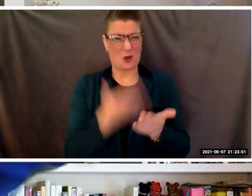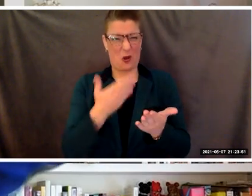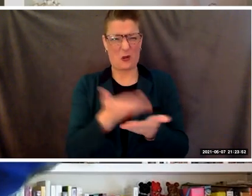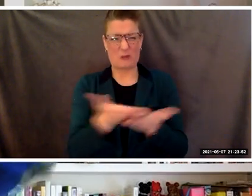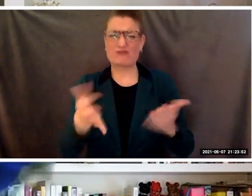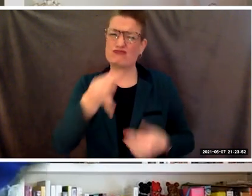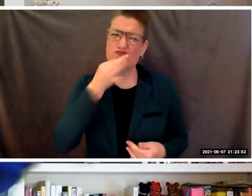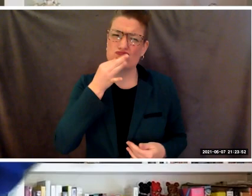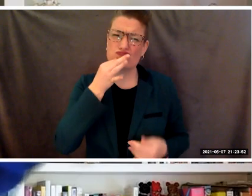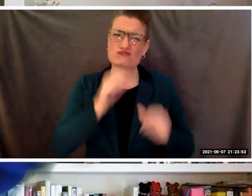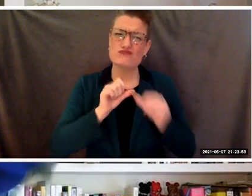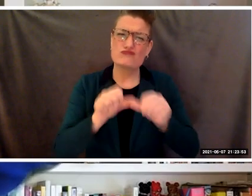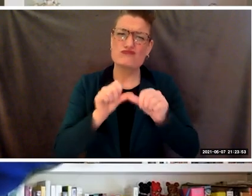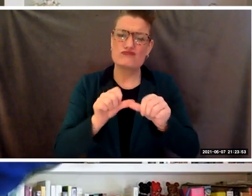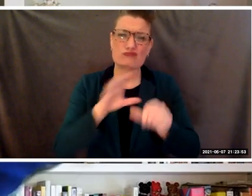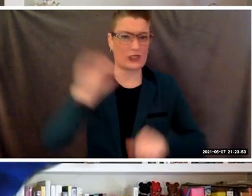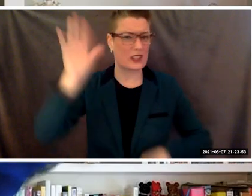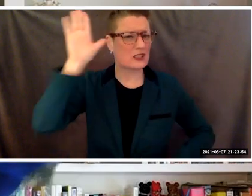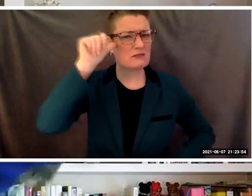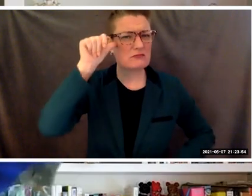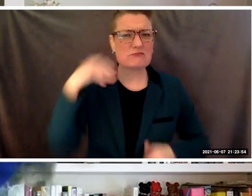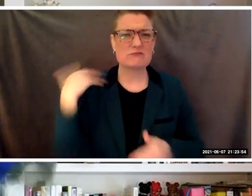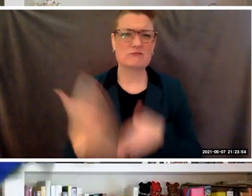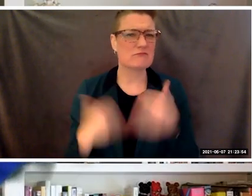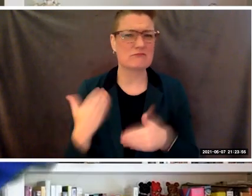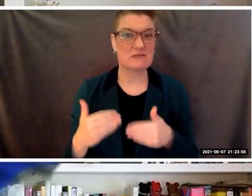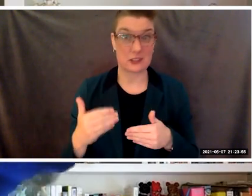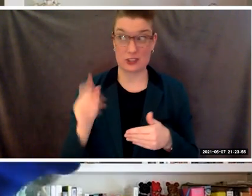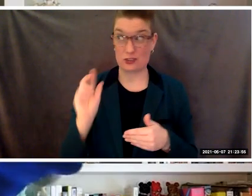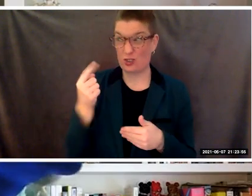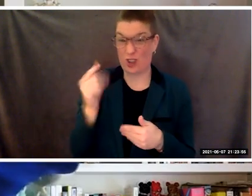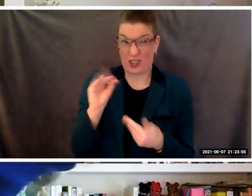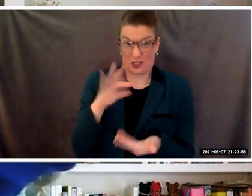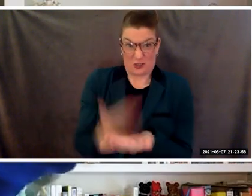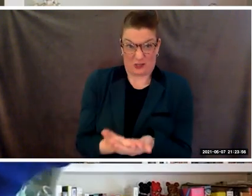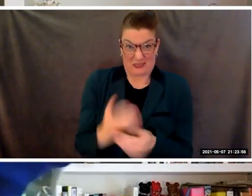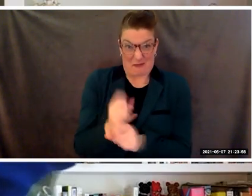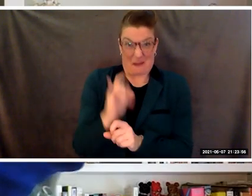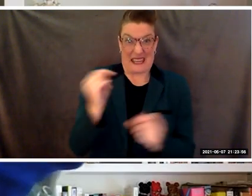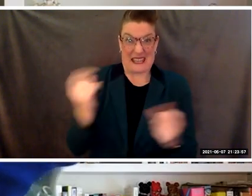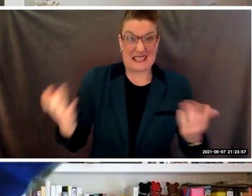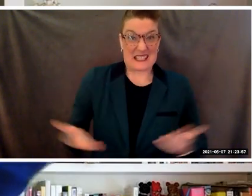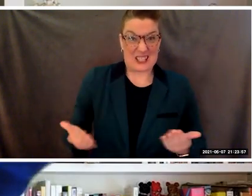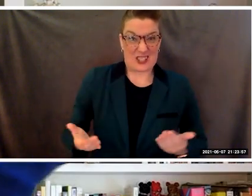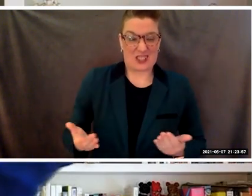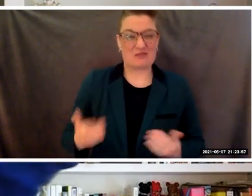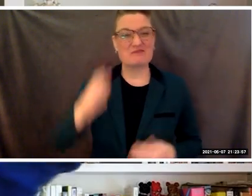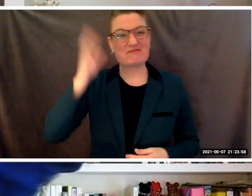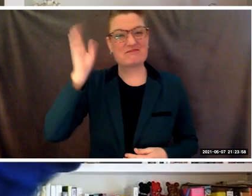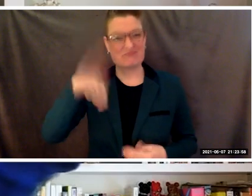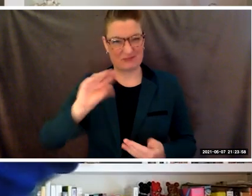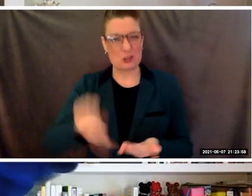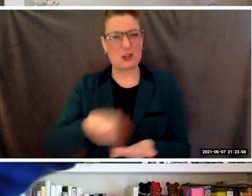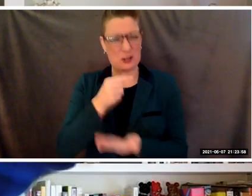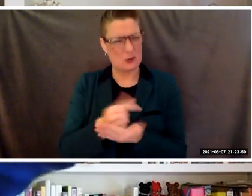and persistence just to get here. And while graduation is an important milestone,